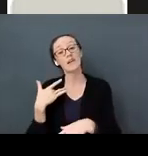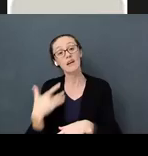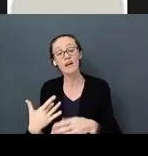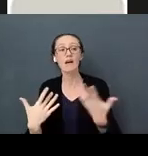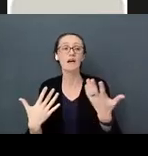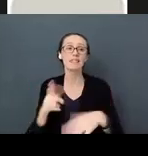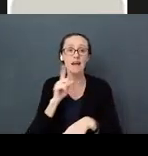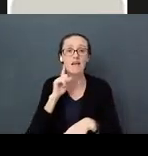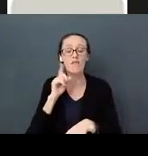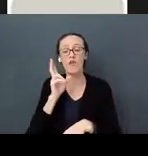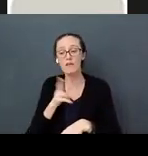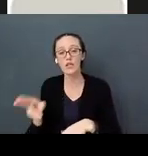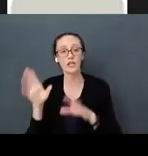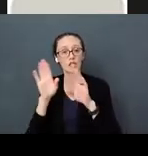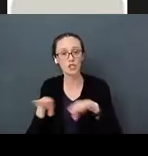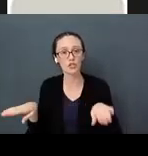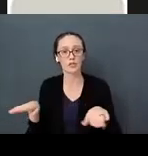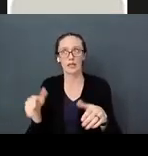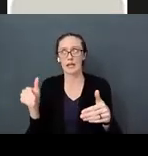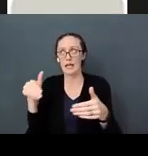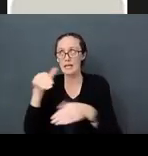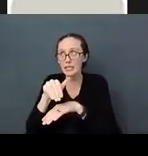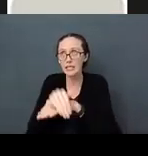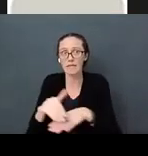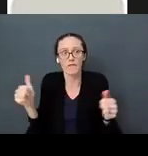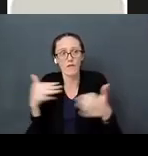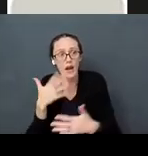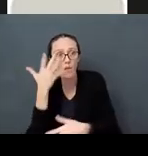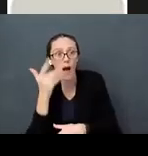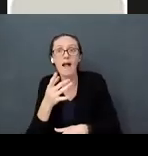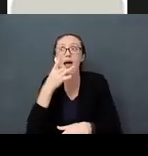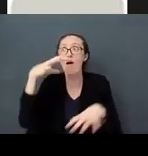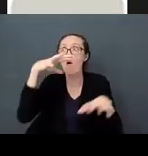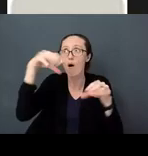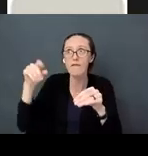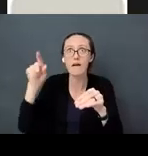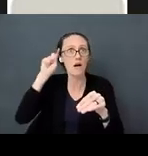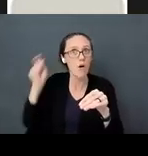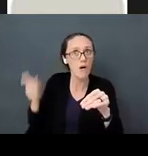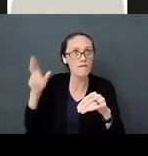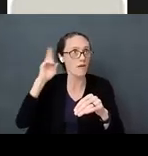because you take off their amplification; you turn off the light; they have no information coming in